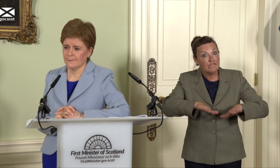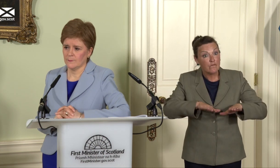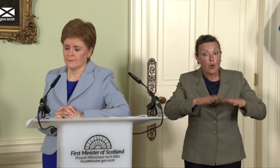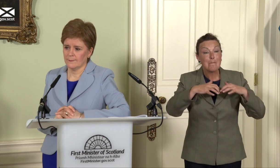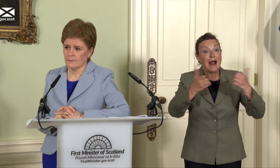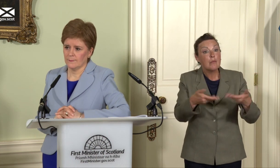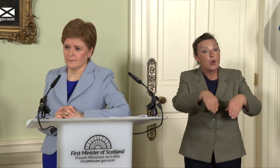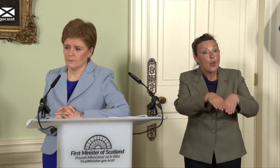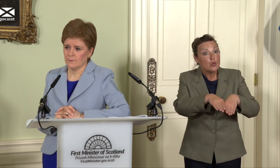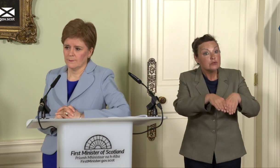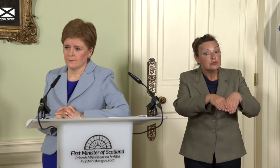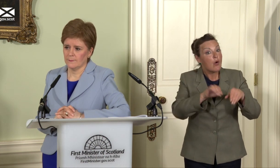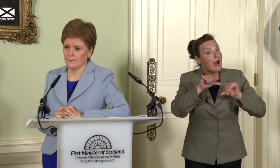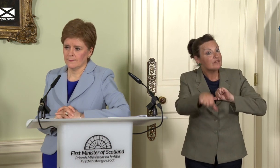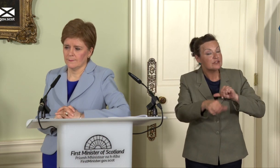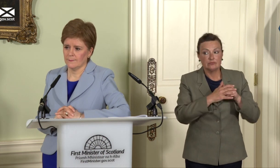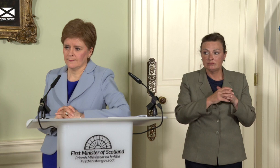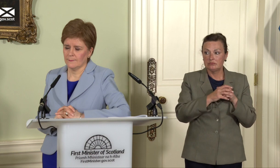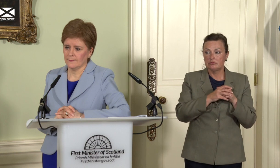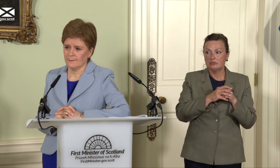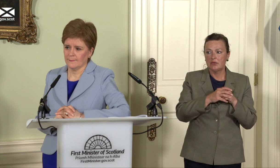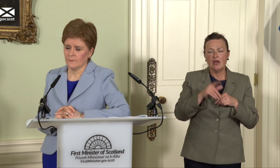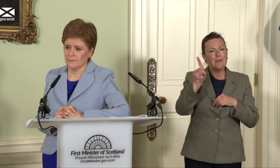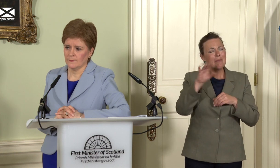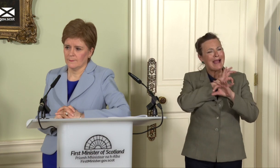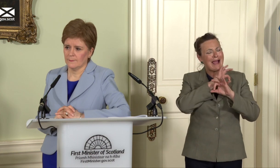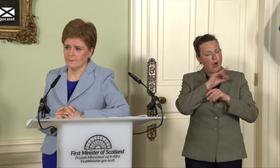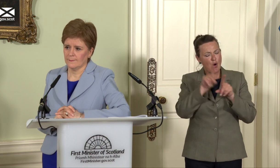fair on independence supporters that you come here today, announcing all this, but without telling